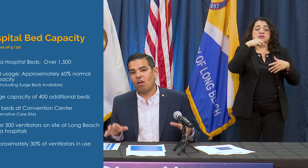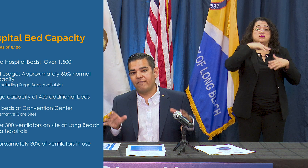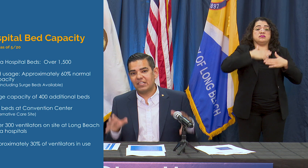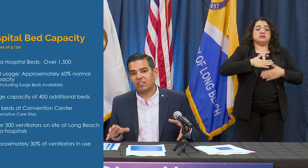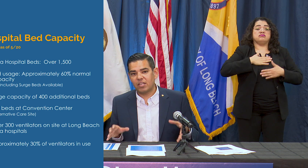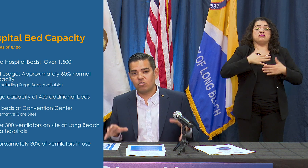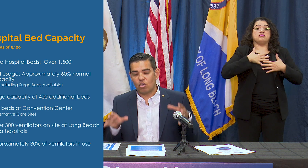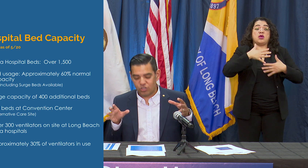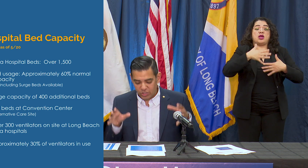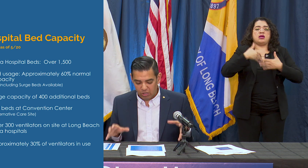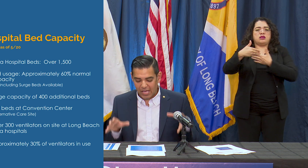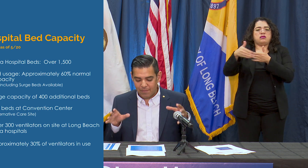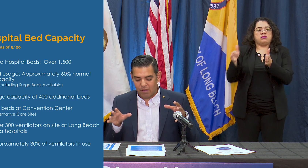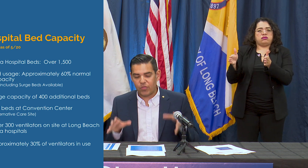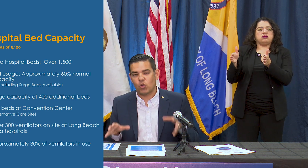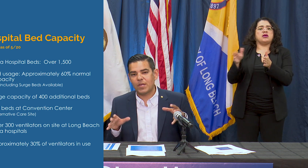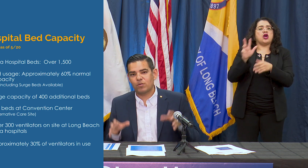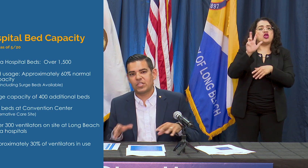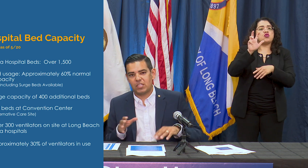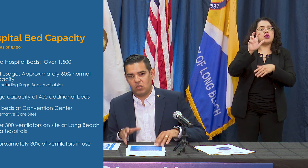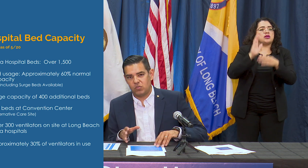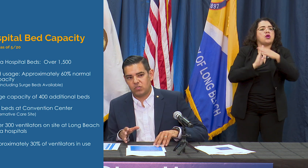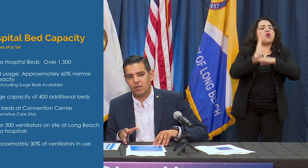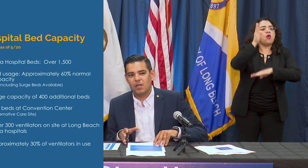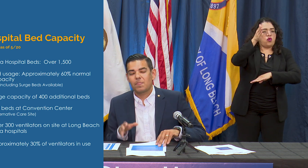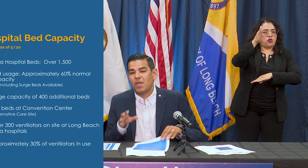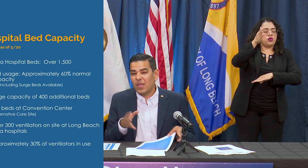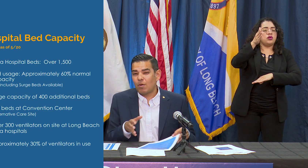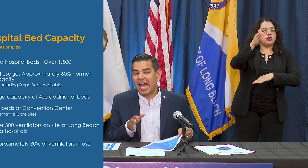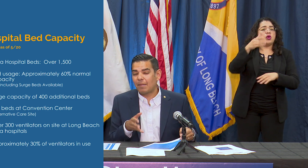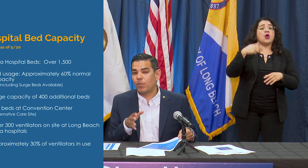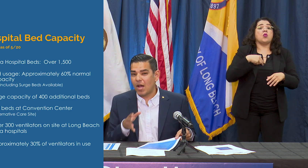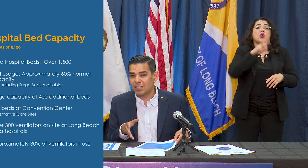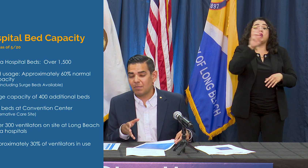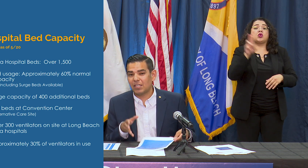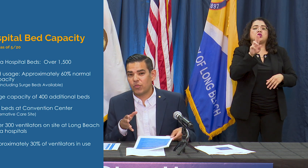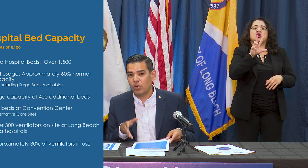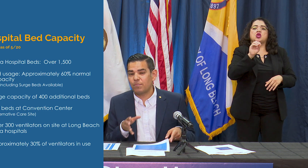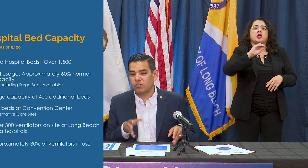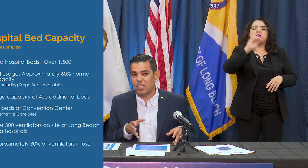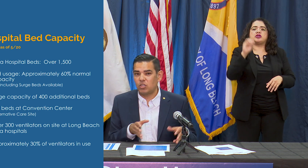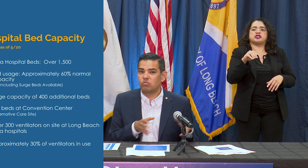ventilators are still at about 30% use and they were at approximately 30% use